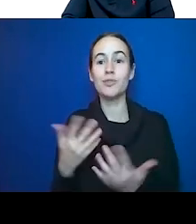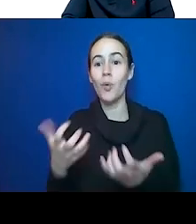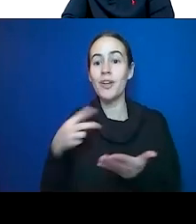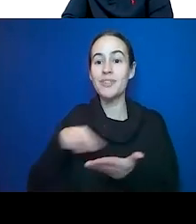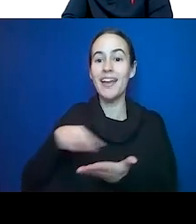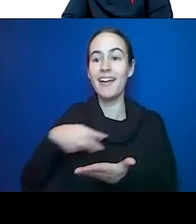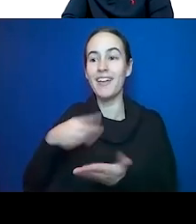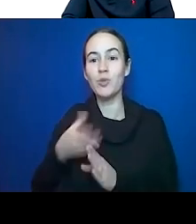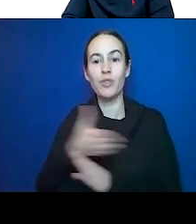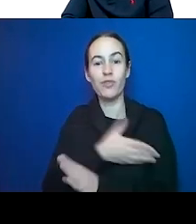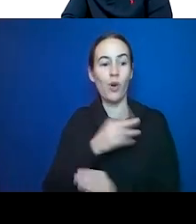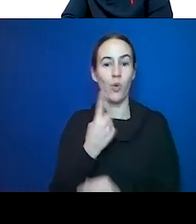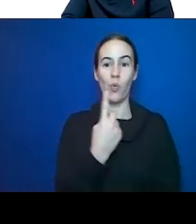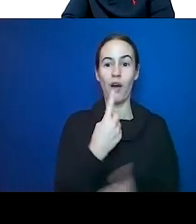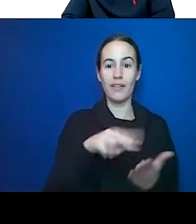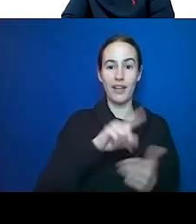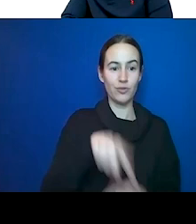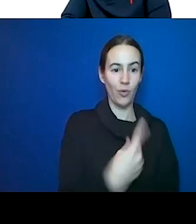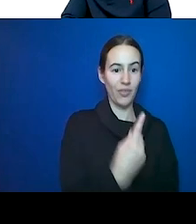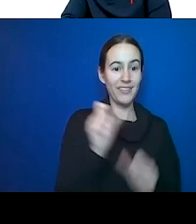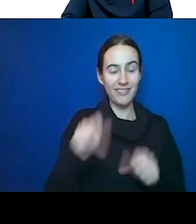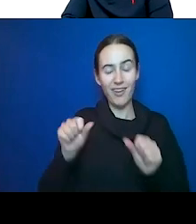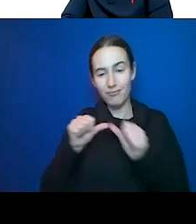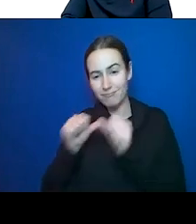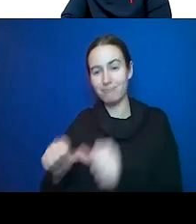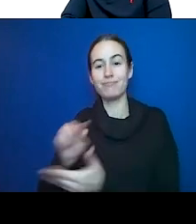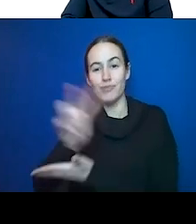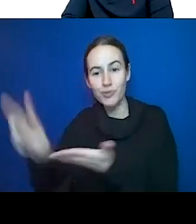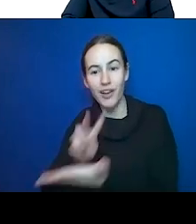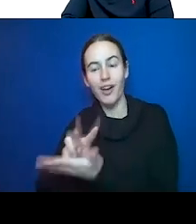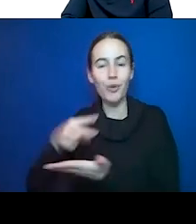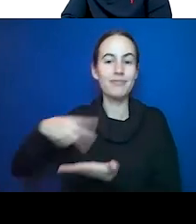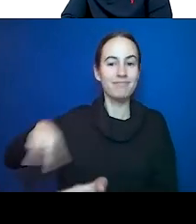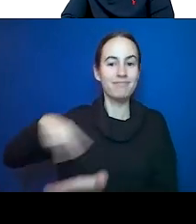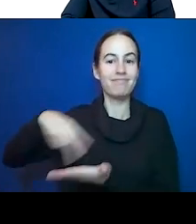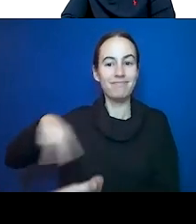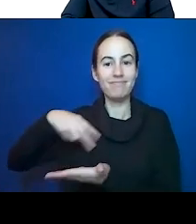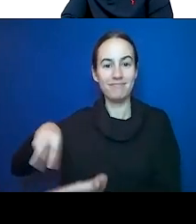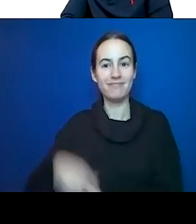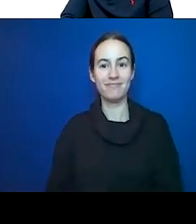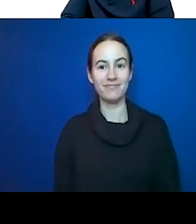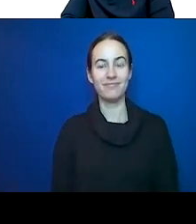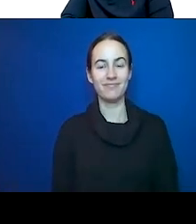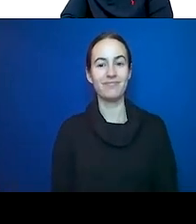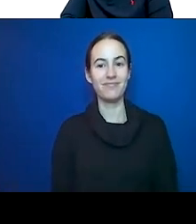dance for the entire two hours. This lifestyle stuff, I'm becoming a believer. And it's